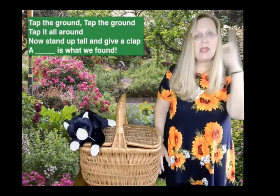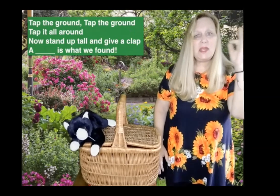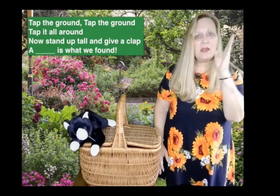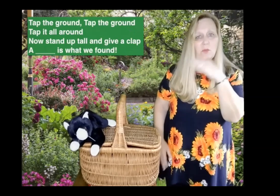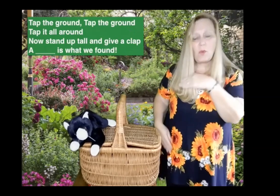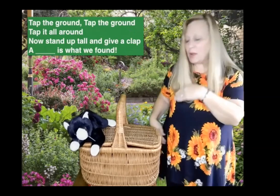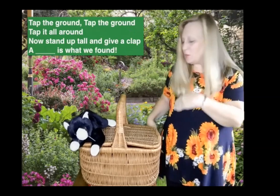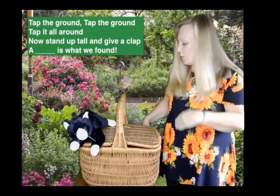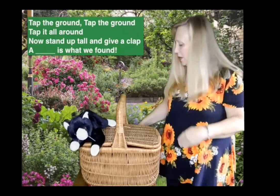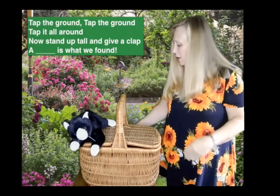A bee is what we found.